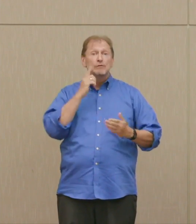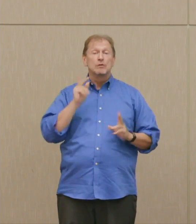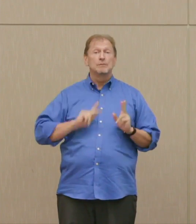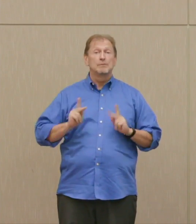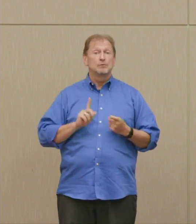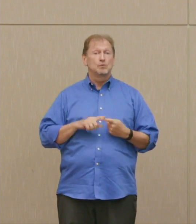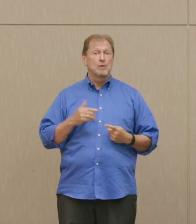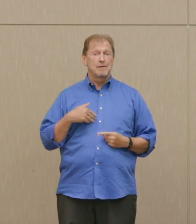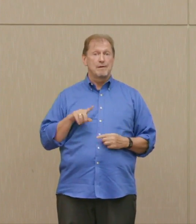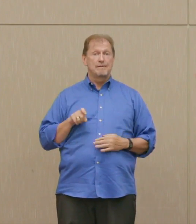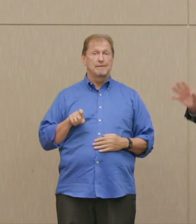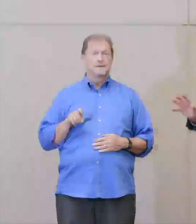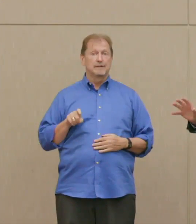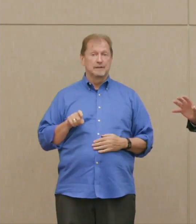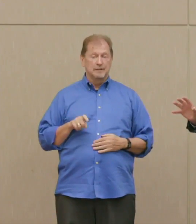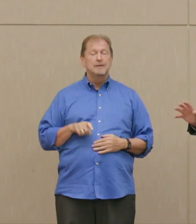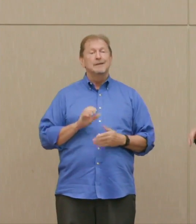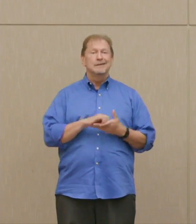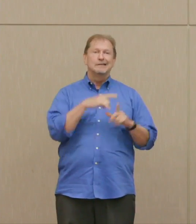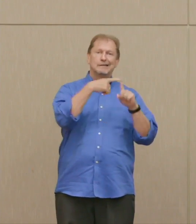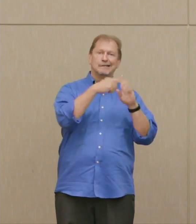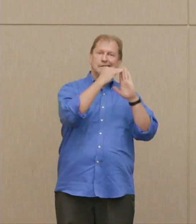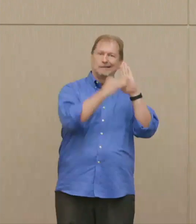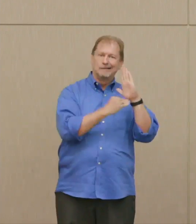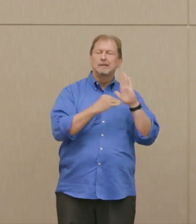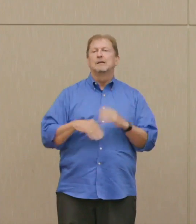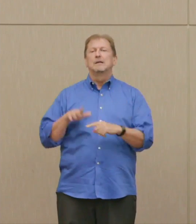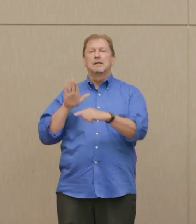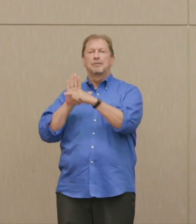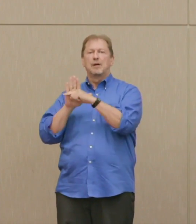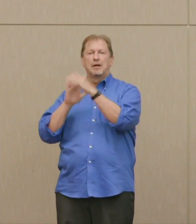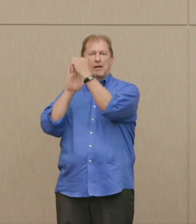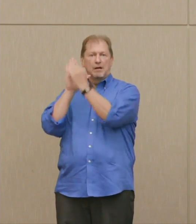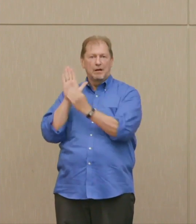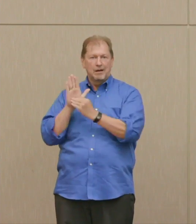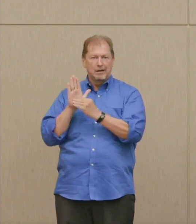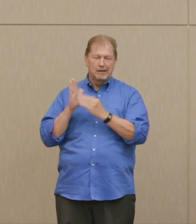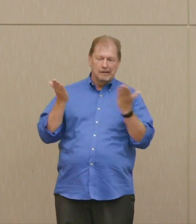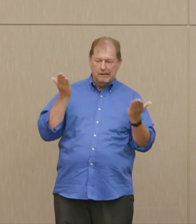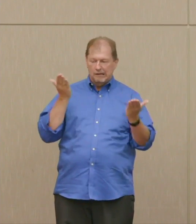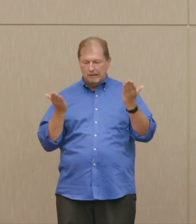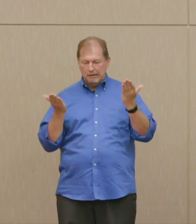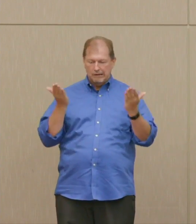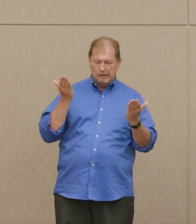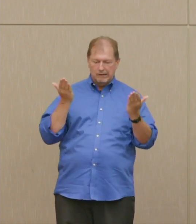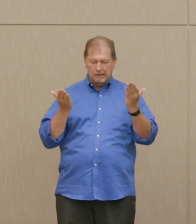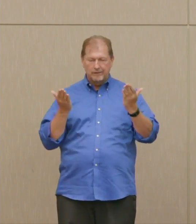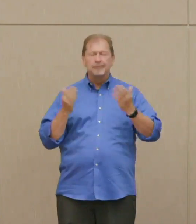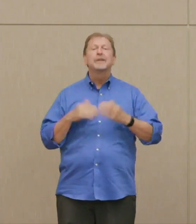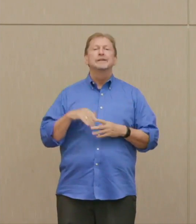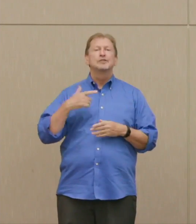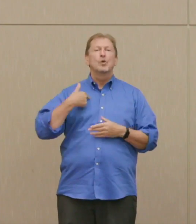Pros and cons. Dr. Ellsberg: It so happened, by the way, that he had heard about this, I learned from